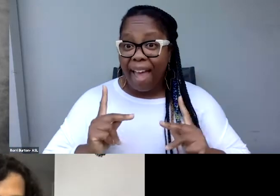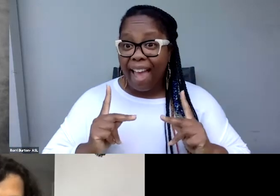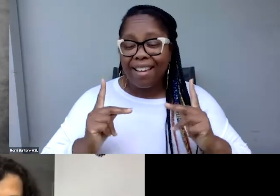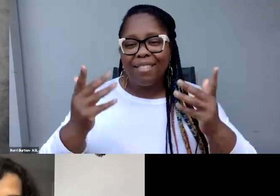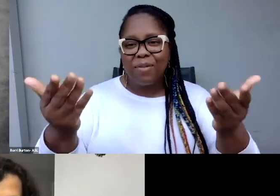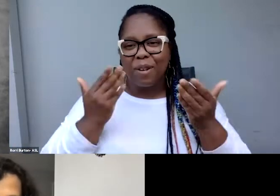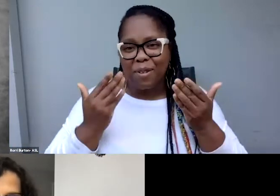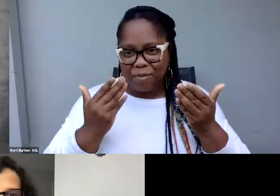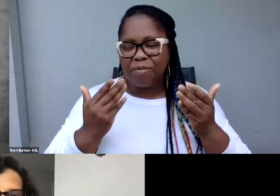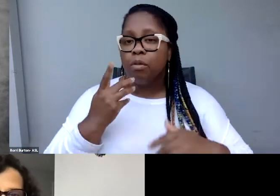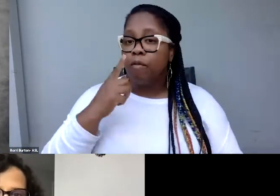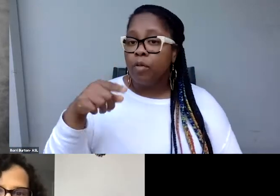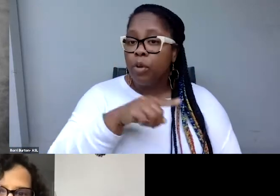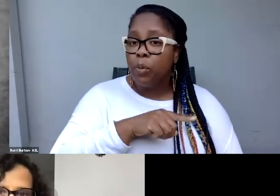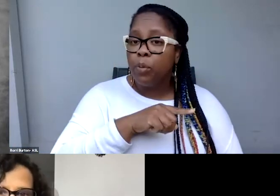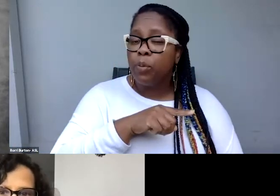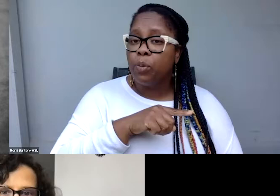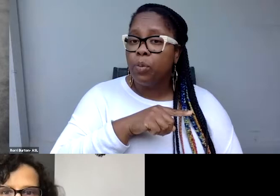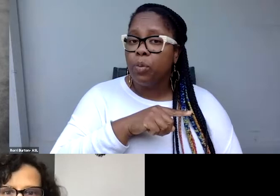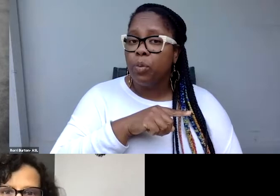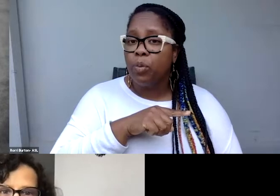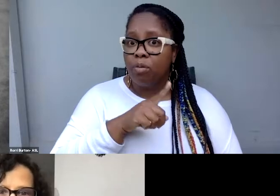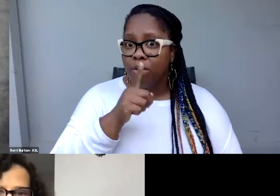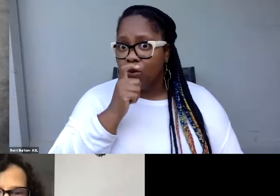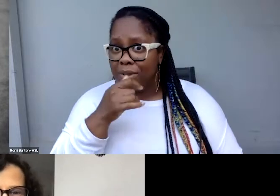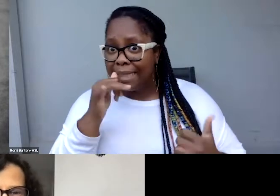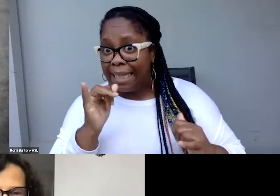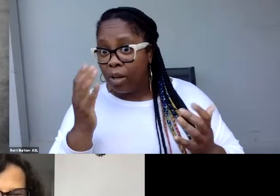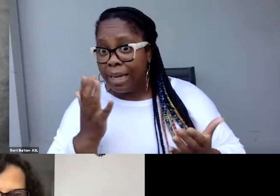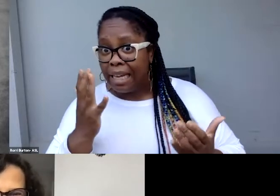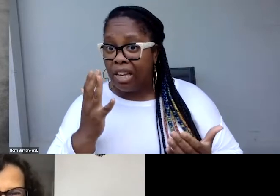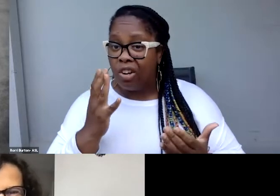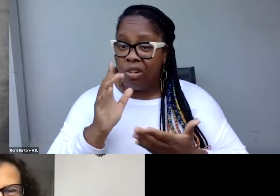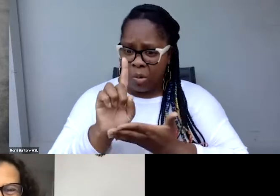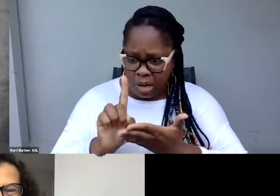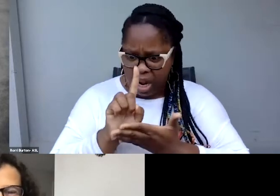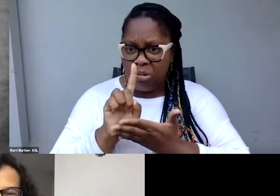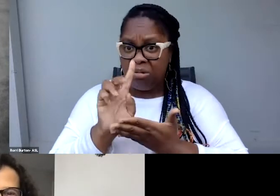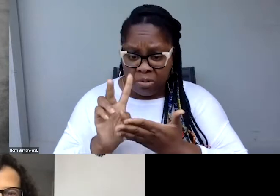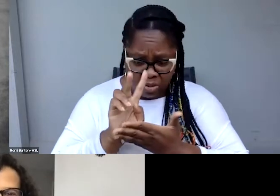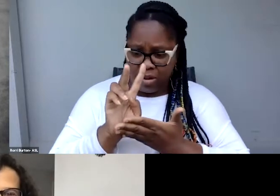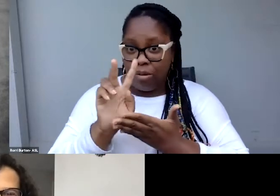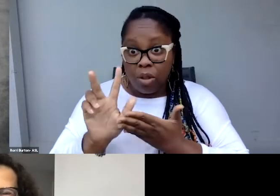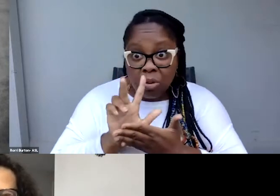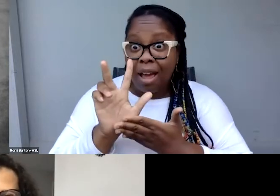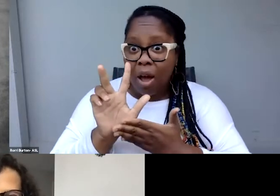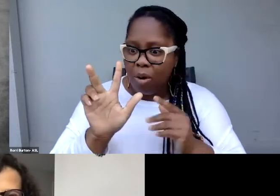For those of you who have stuck around for this third hour, you are in for a treat.